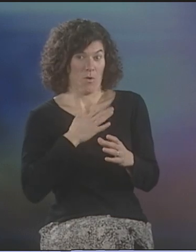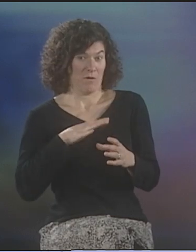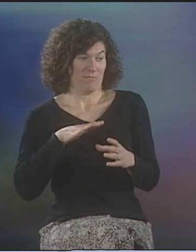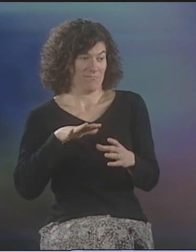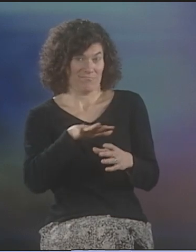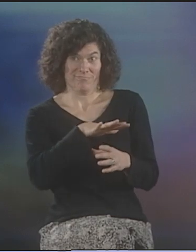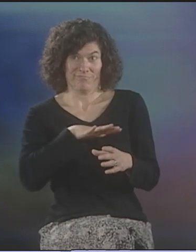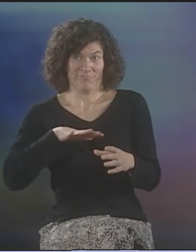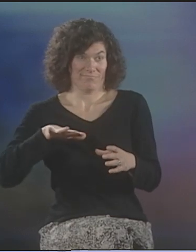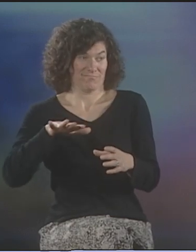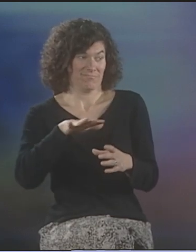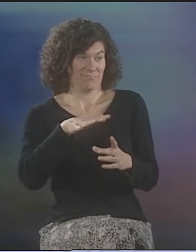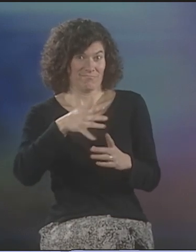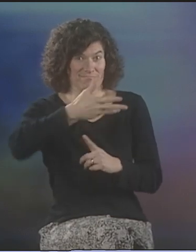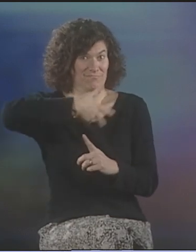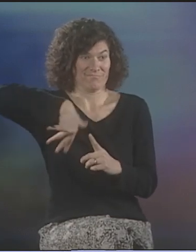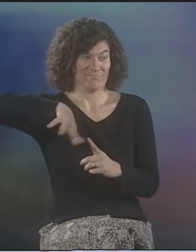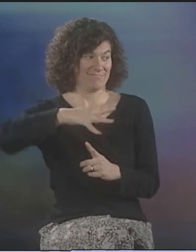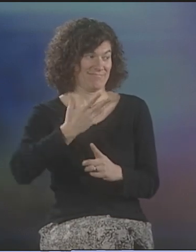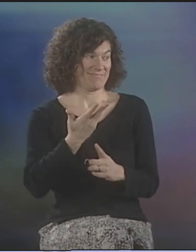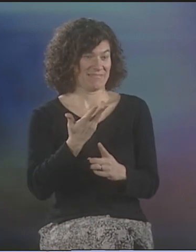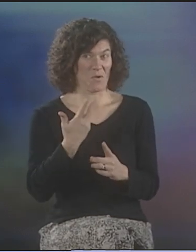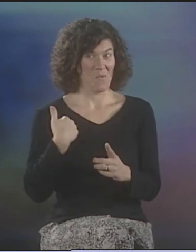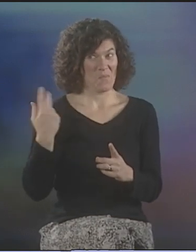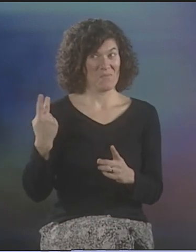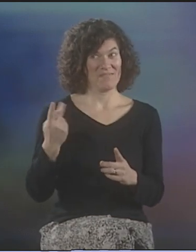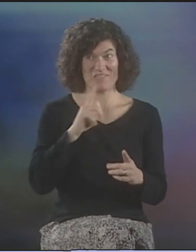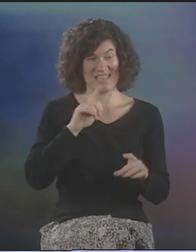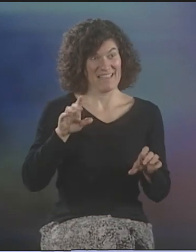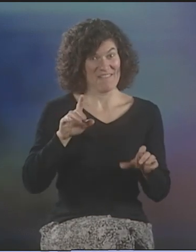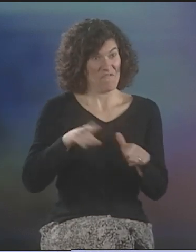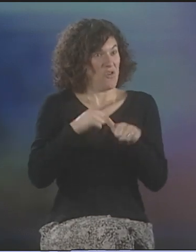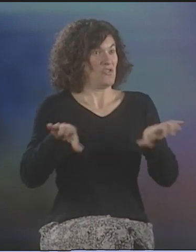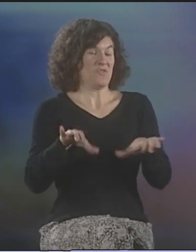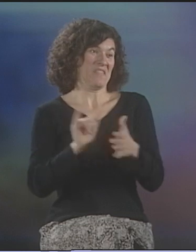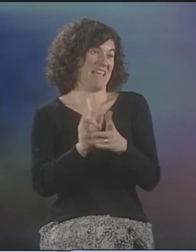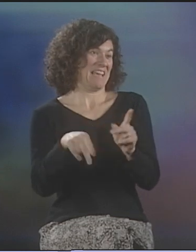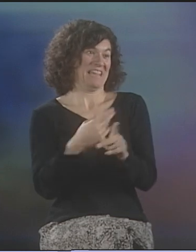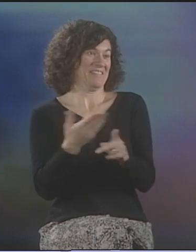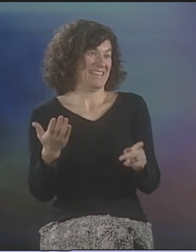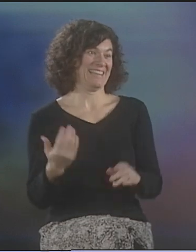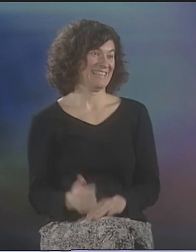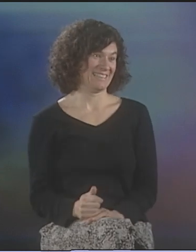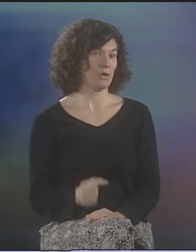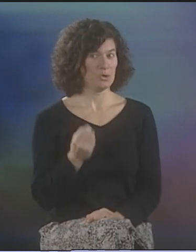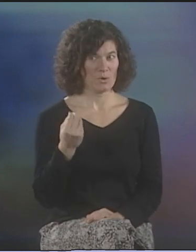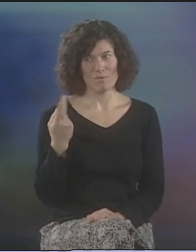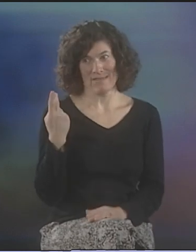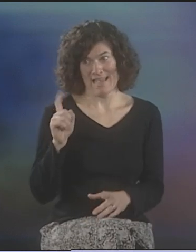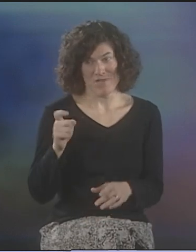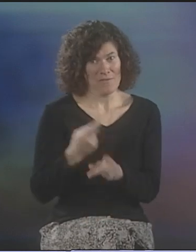HONESTLY, IN OUR GROUP-- I MEAN, WE WERE THE ONLY PEOPLE WHO WERE DOING THIS, SO,